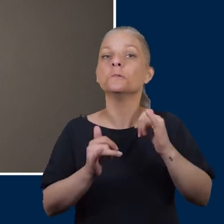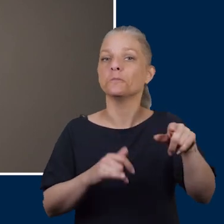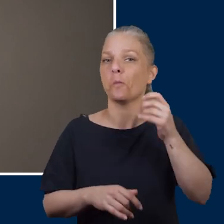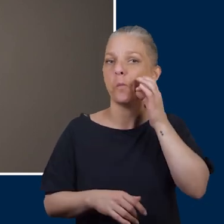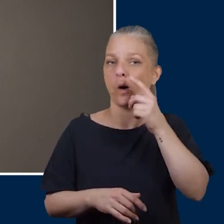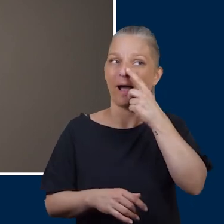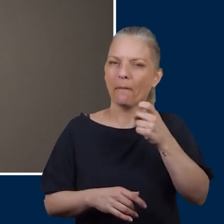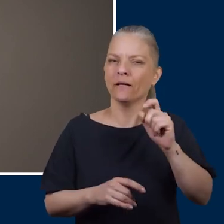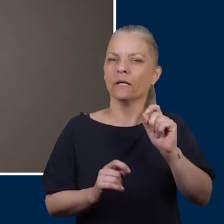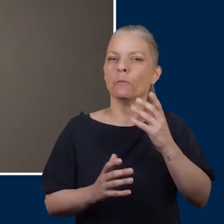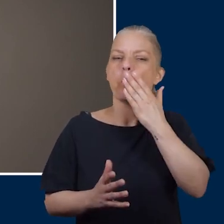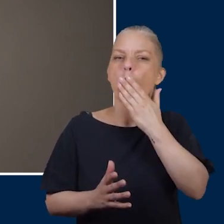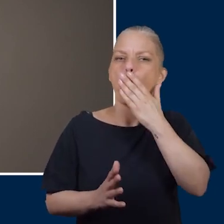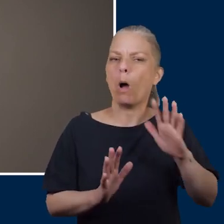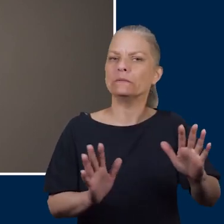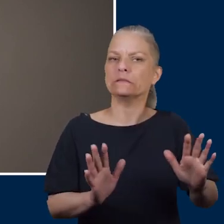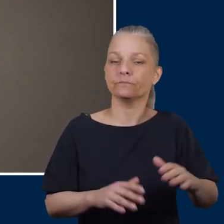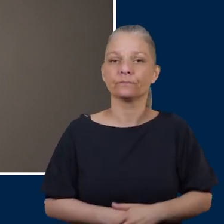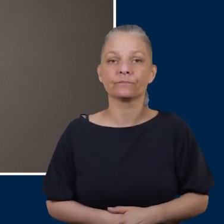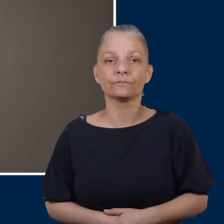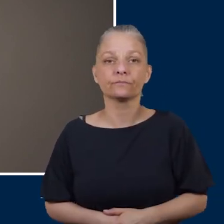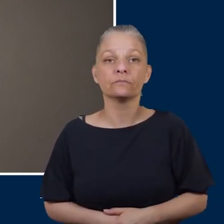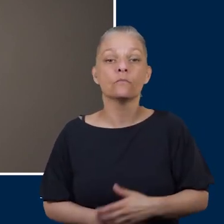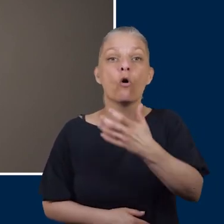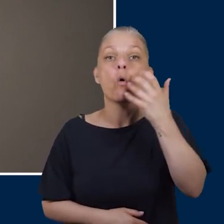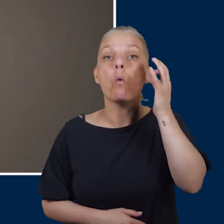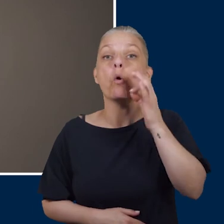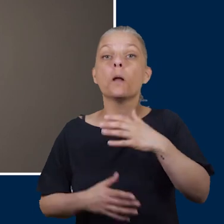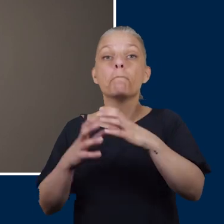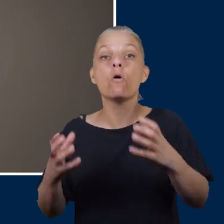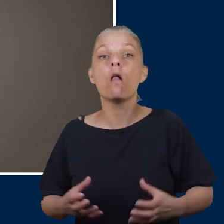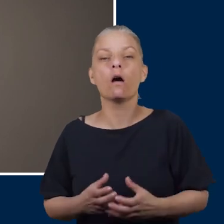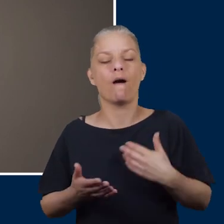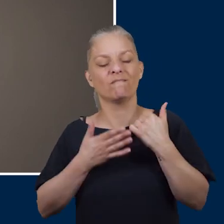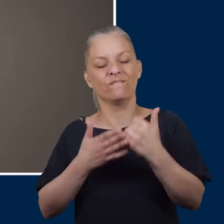With hot water bottles I would honestly advise against them we have had so many patients over the